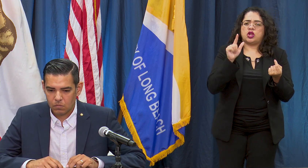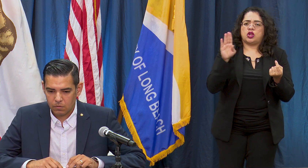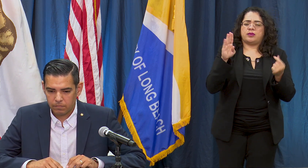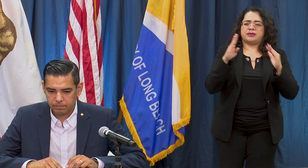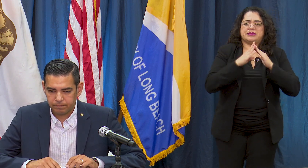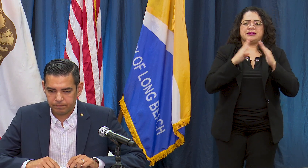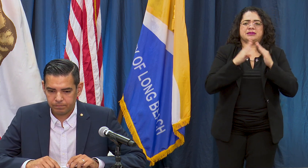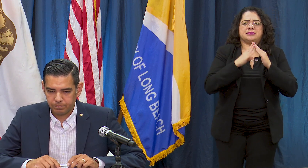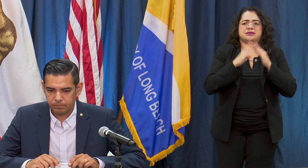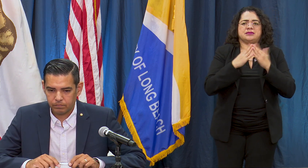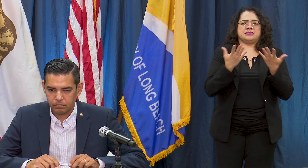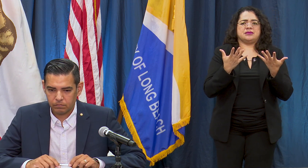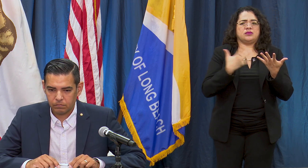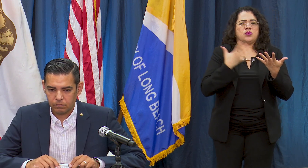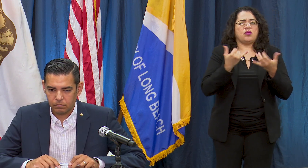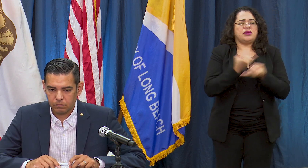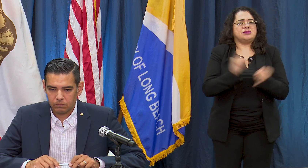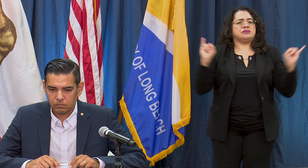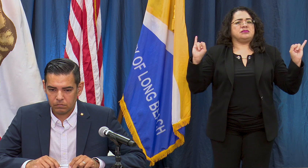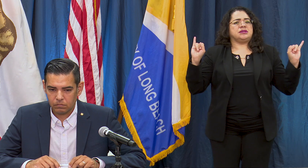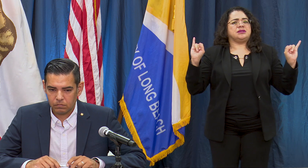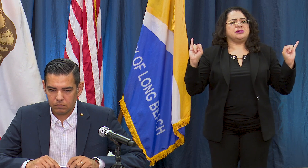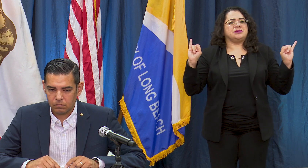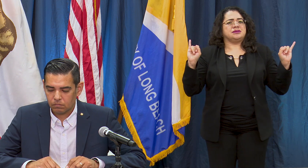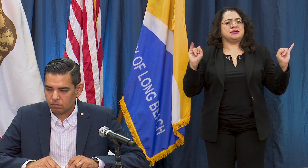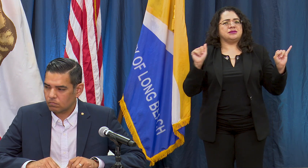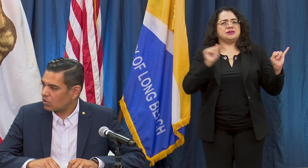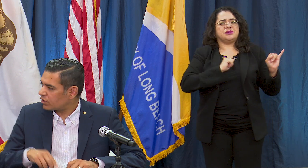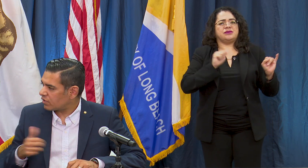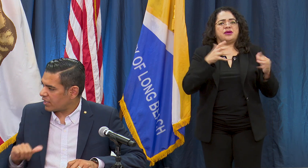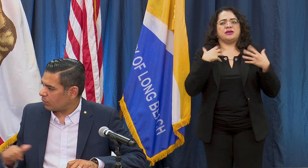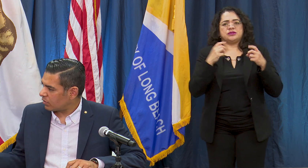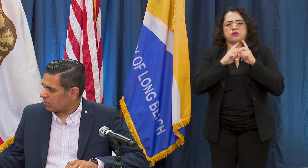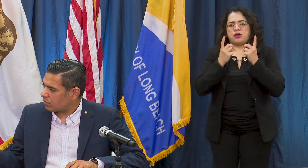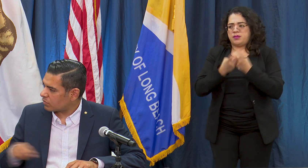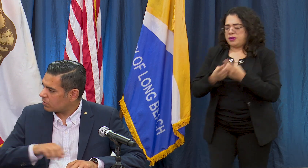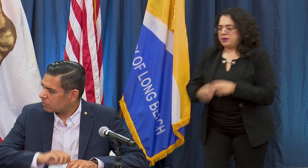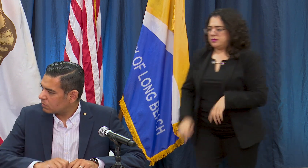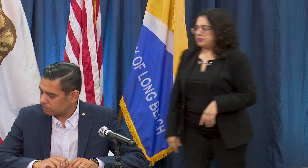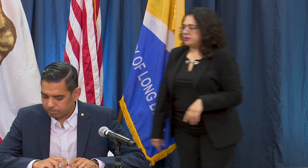to assert our independence on this as our own health department? So I